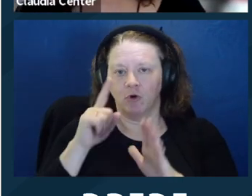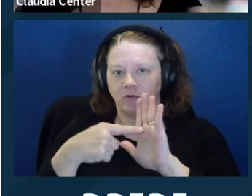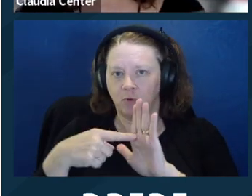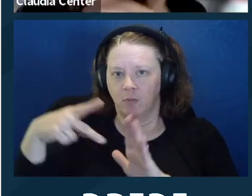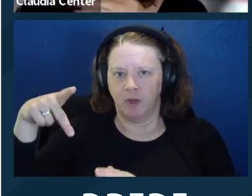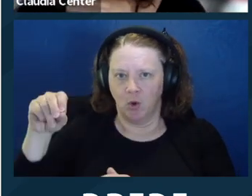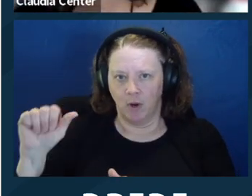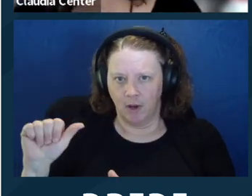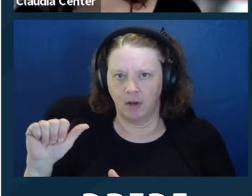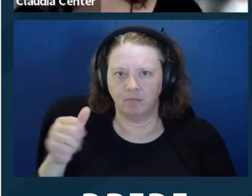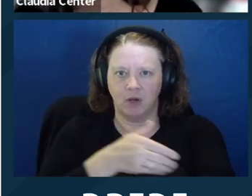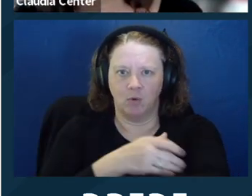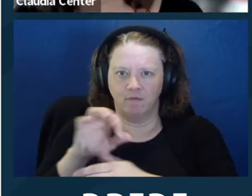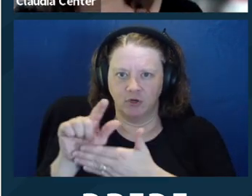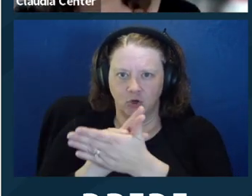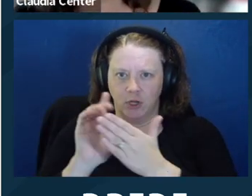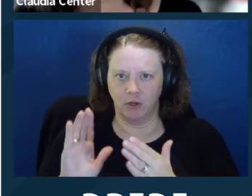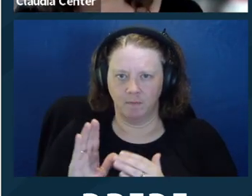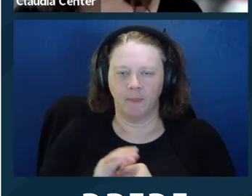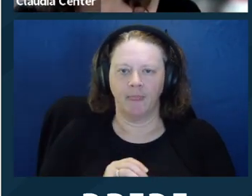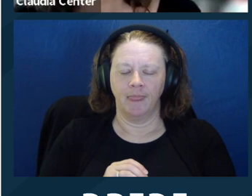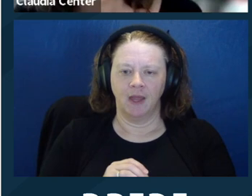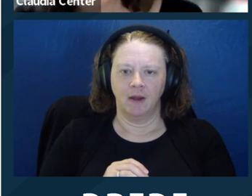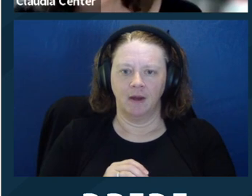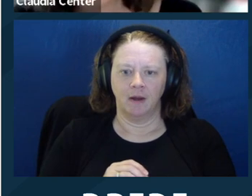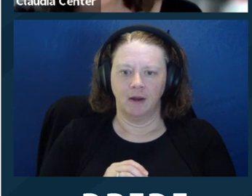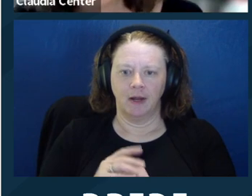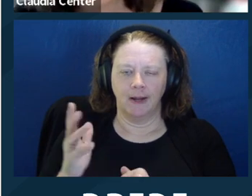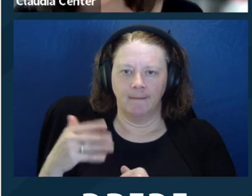something that's already in place to resolve the issue.